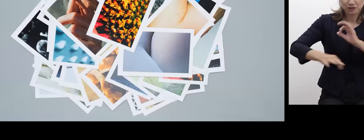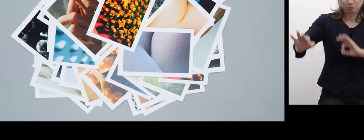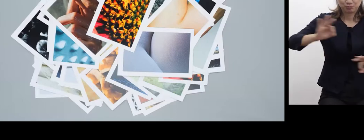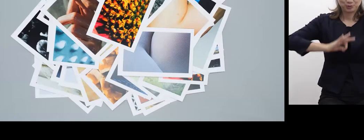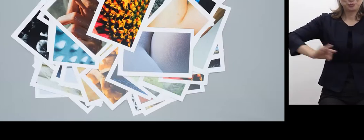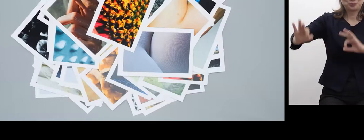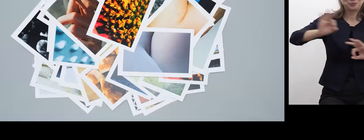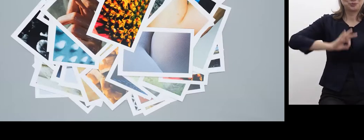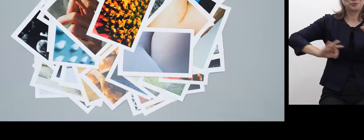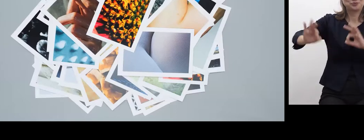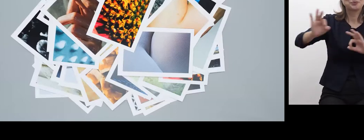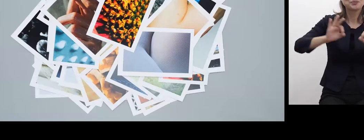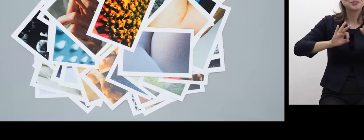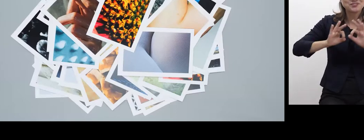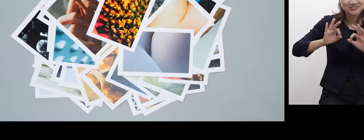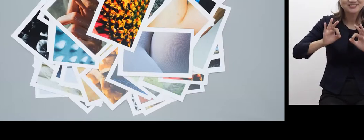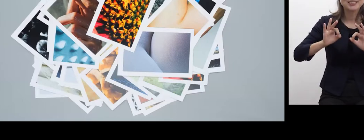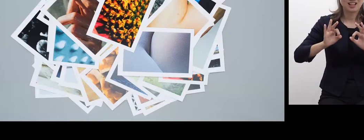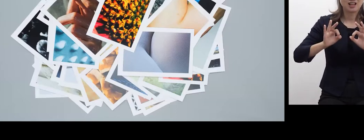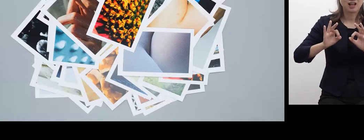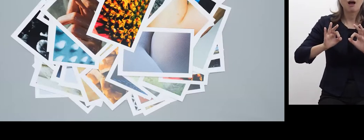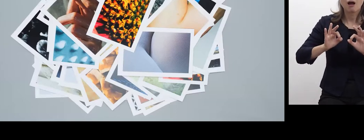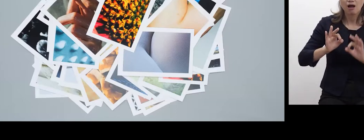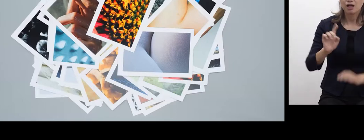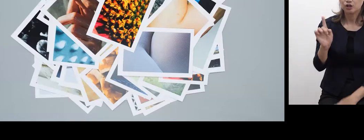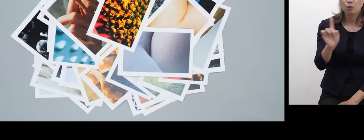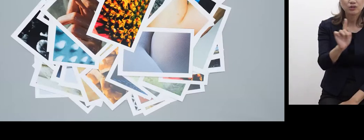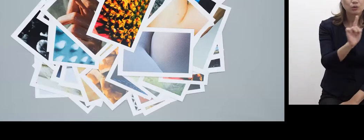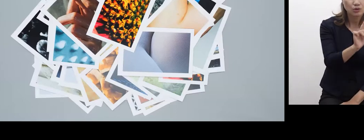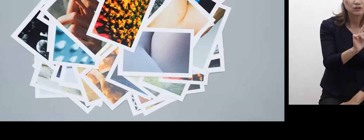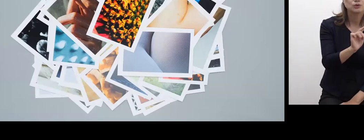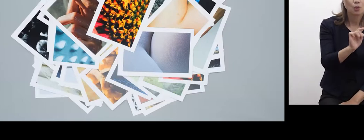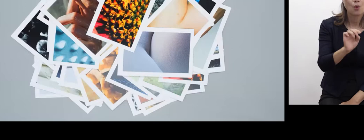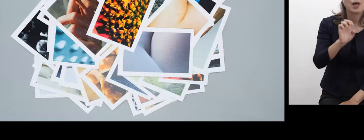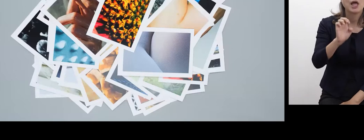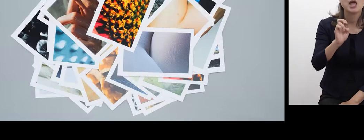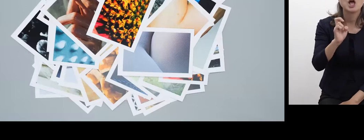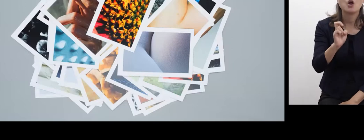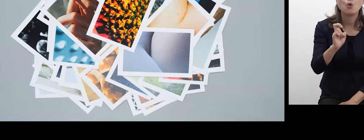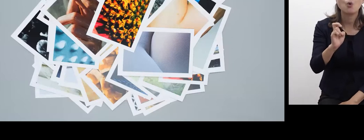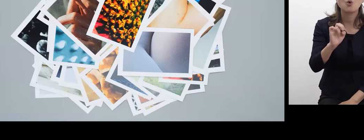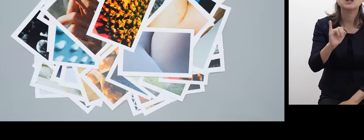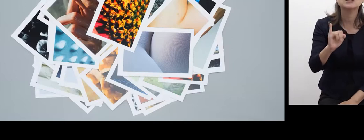I make a card game using those photos